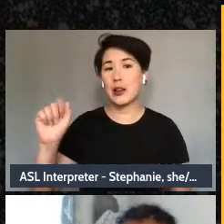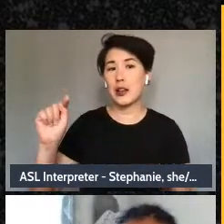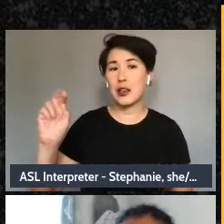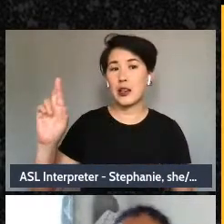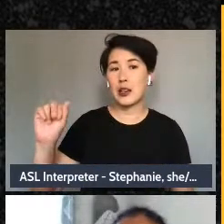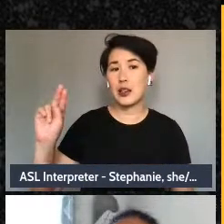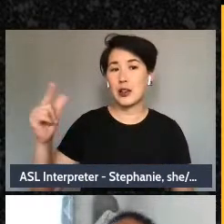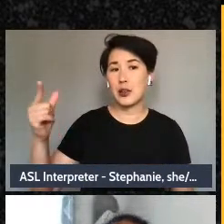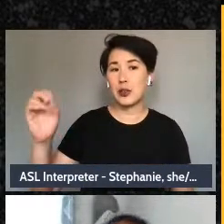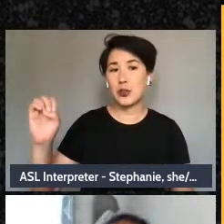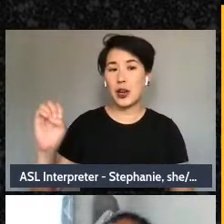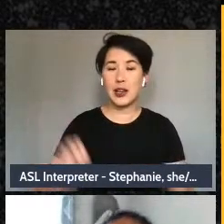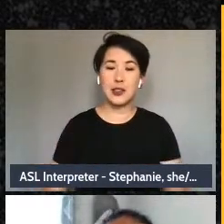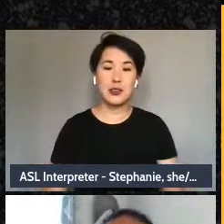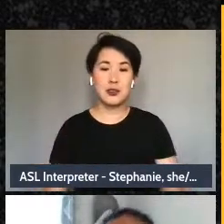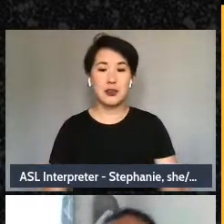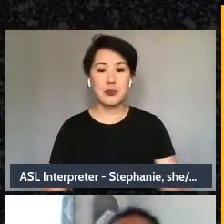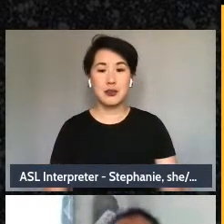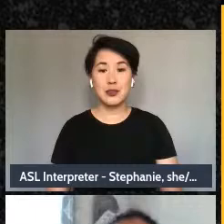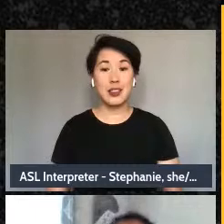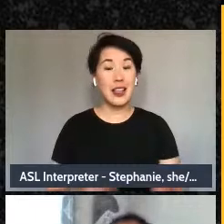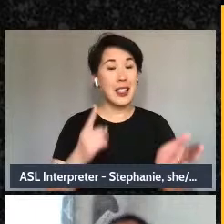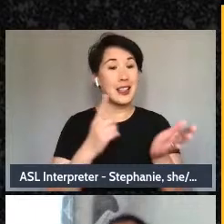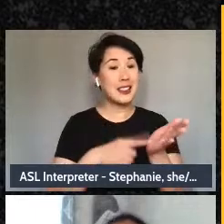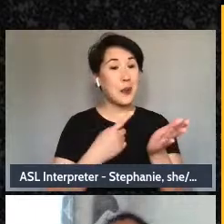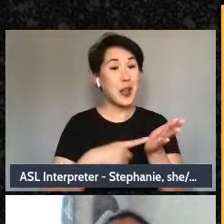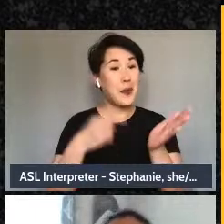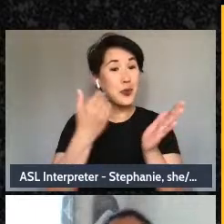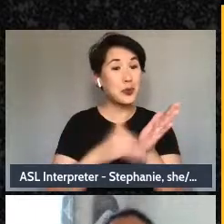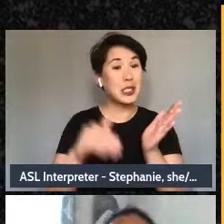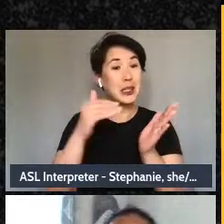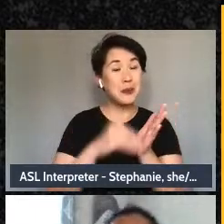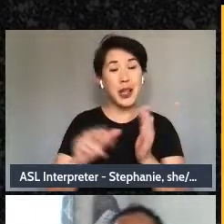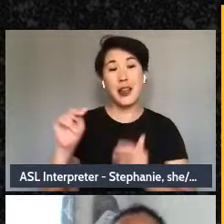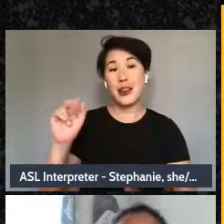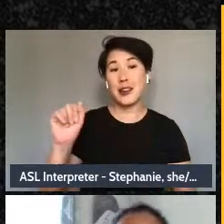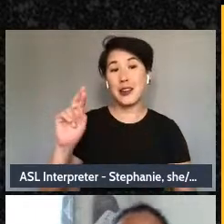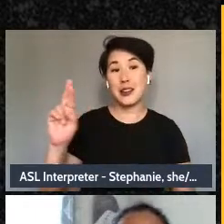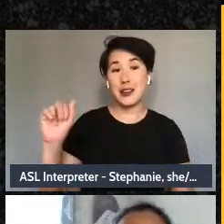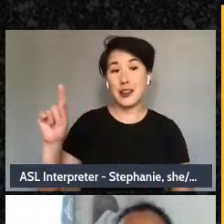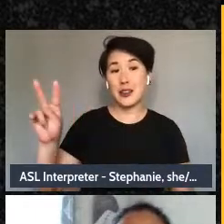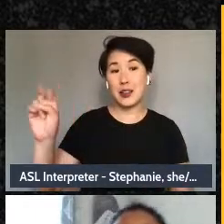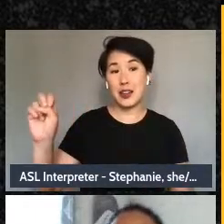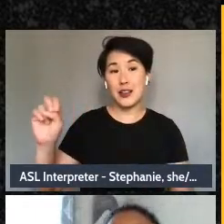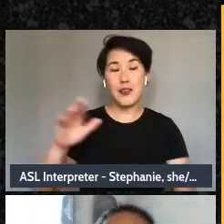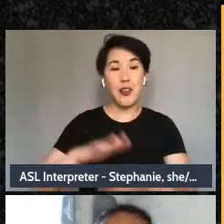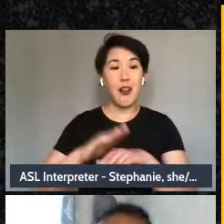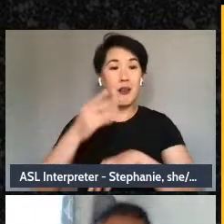Sometimes repeating narratives on bad days, and sometimes able to tell myself stories with more agency.